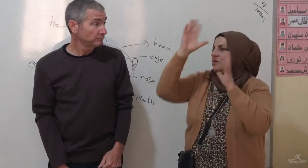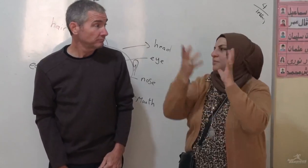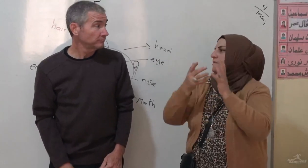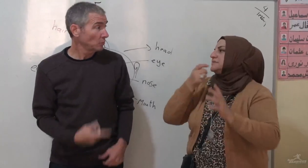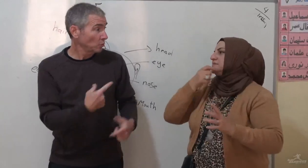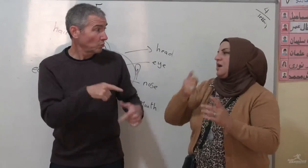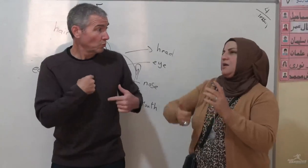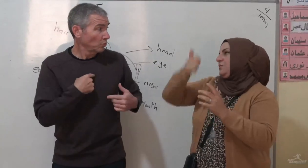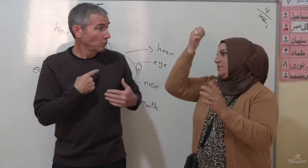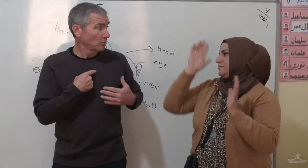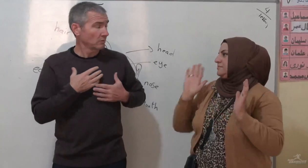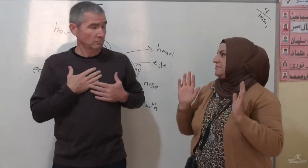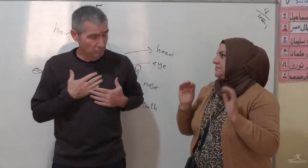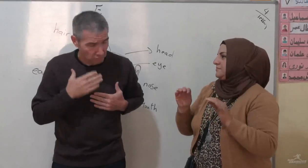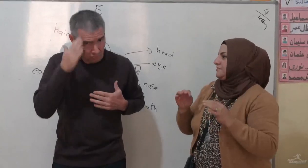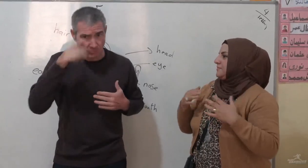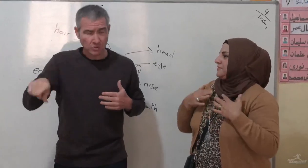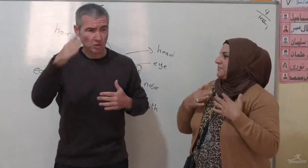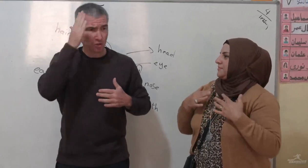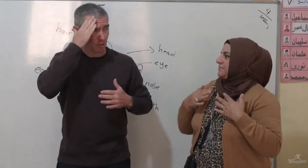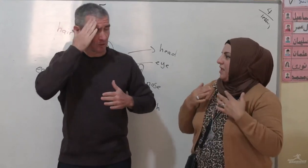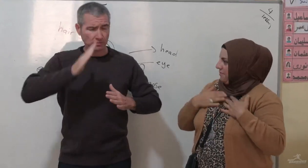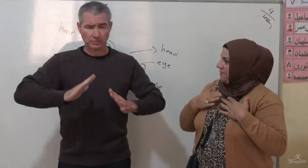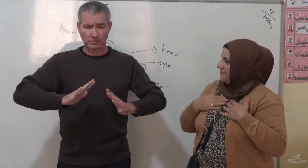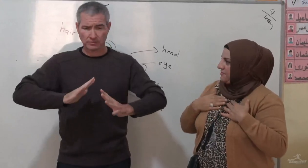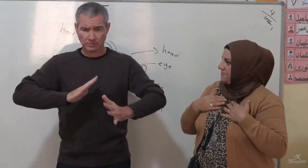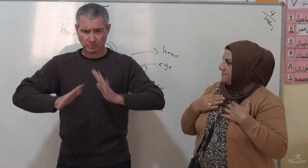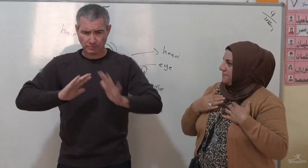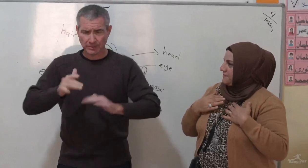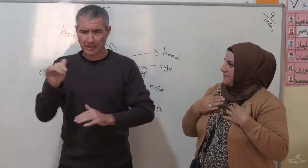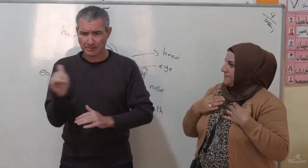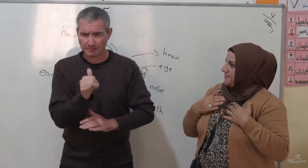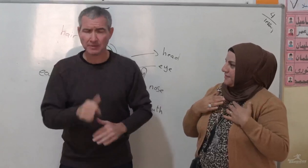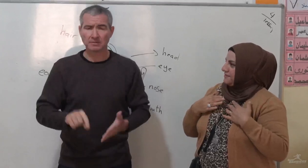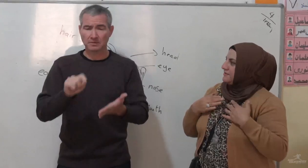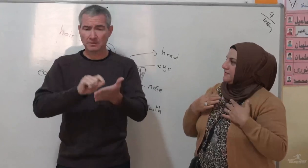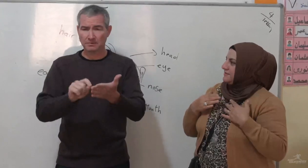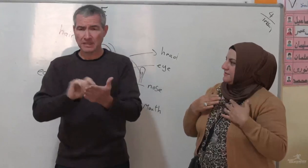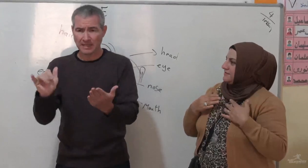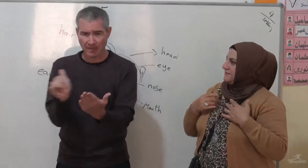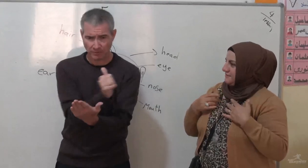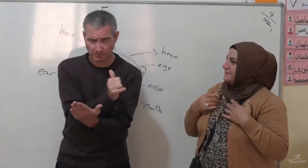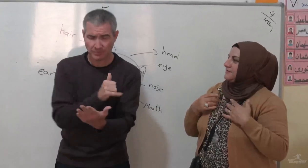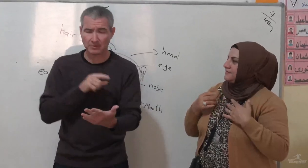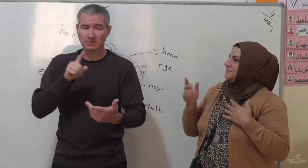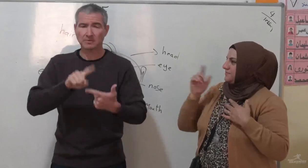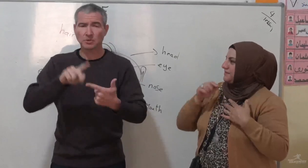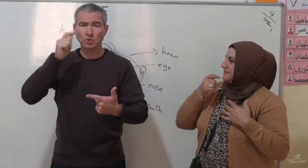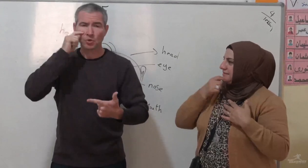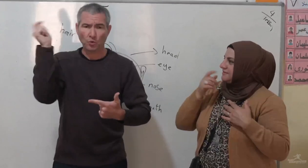As you know that English is the common language oversea. I'm impressed that they know Arabic sign language, writing in the Arabic language,